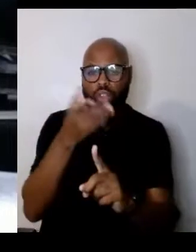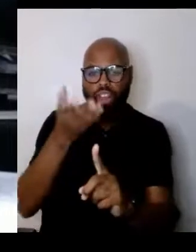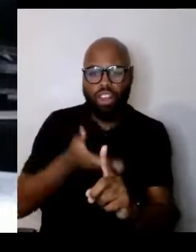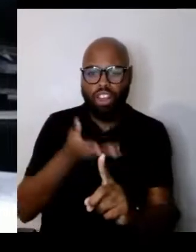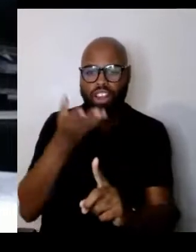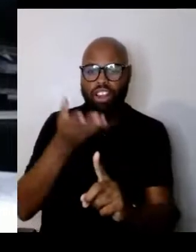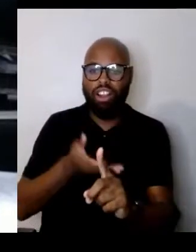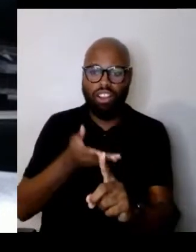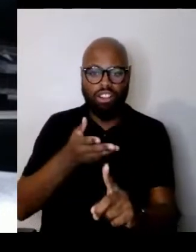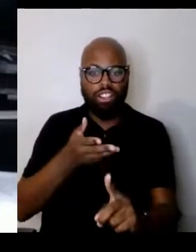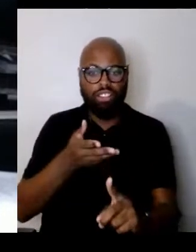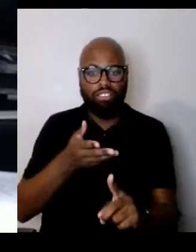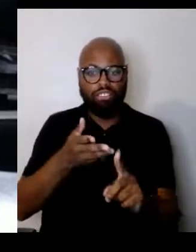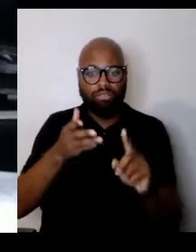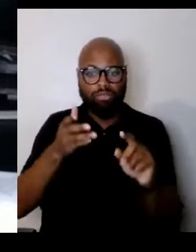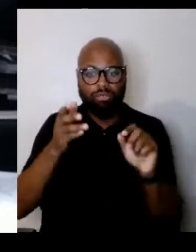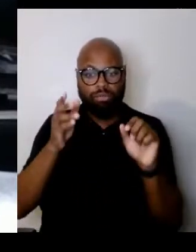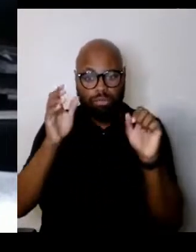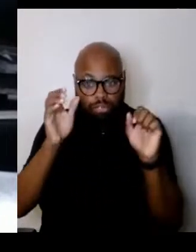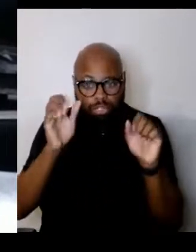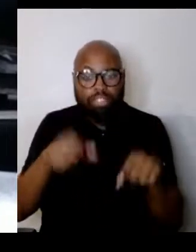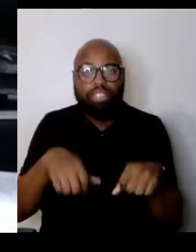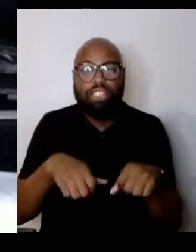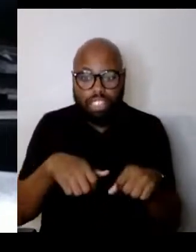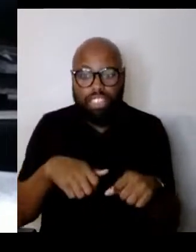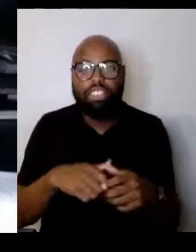And you can do that little exercise. And see where it leads you.